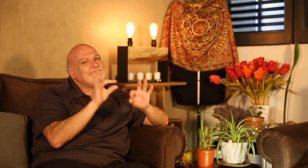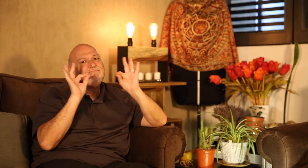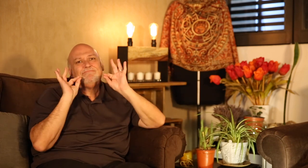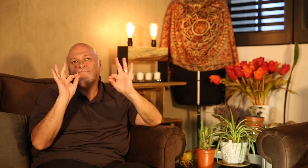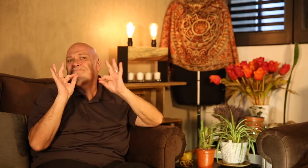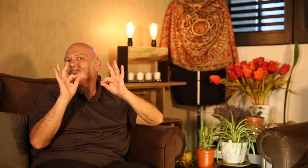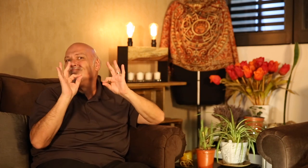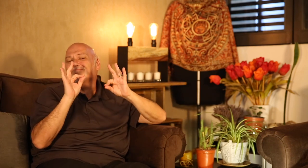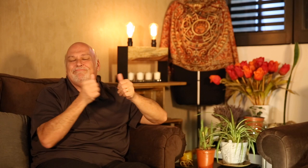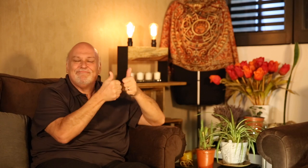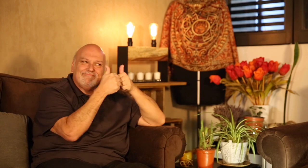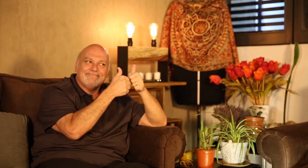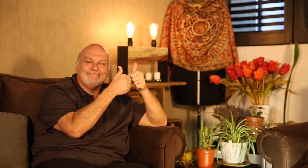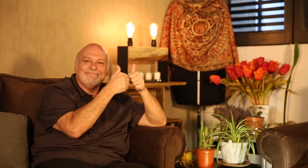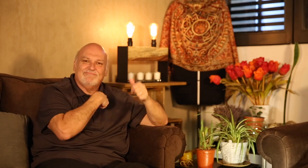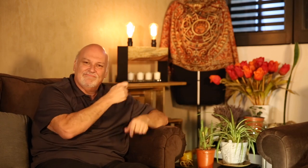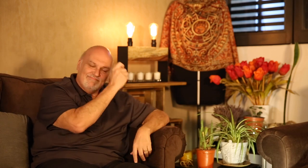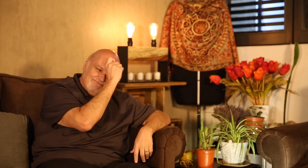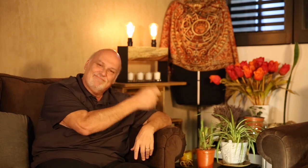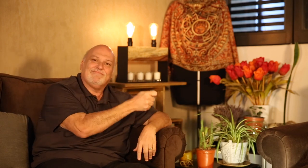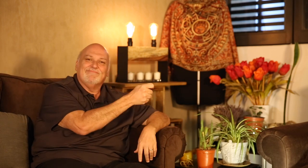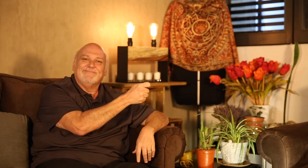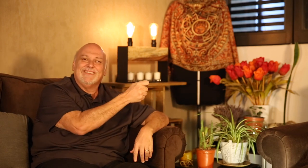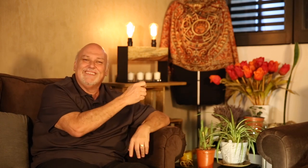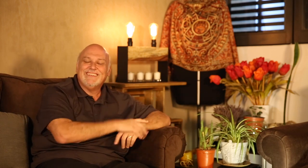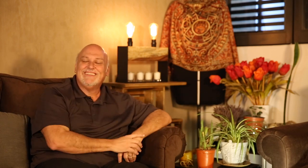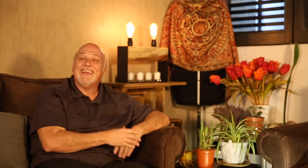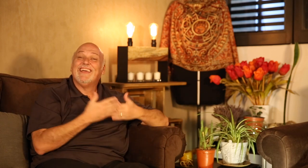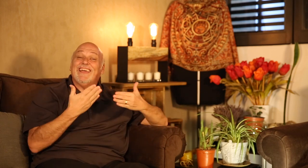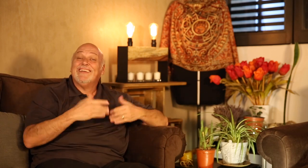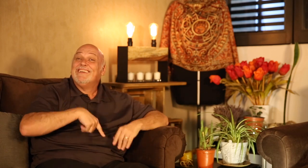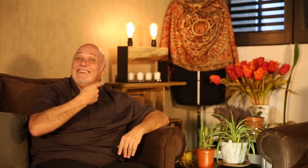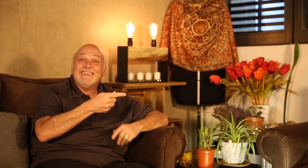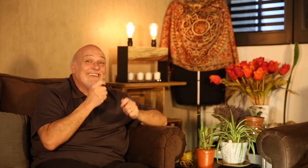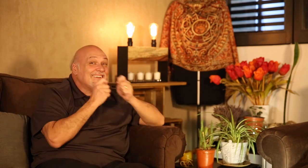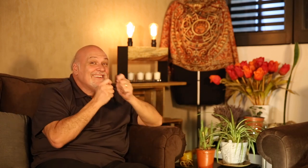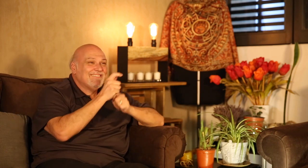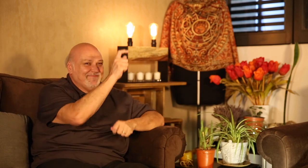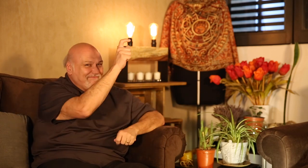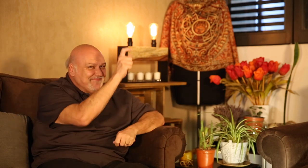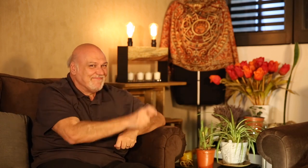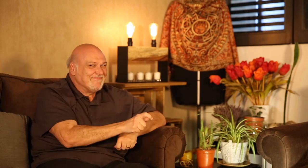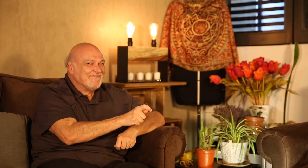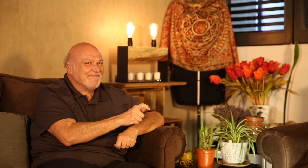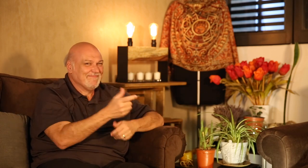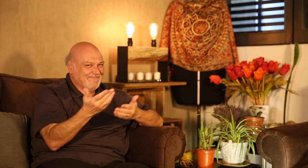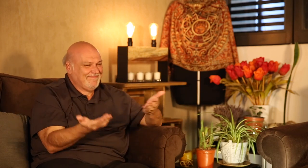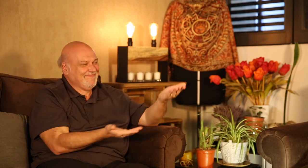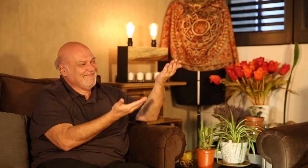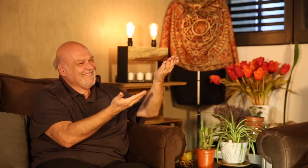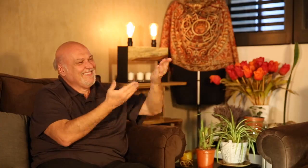They were fantastic, and I respect them! Ok, I have an interview coming up next with someone!